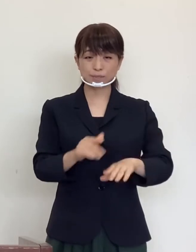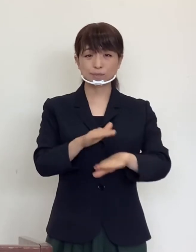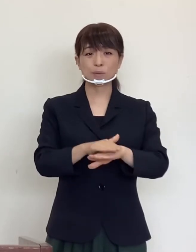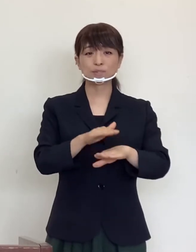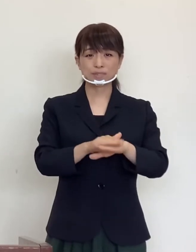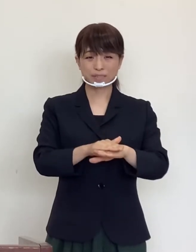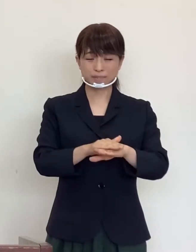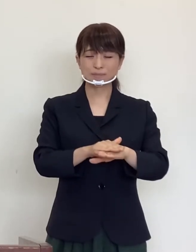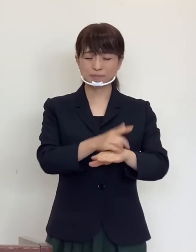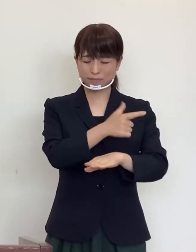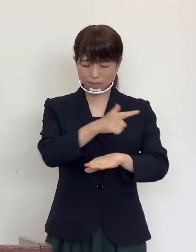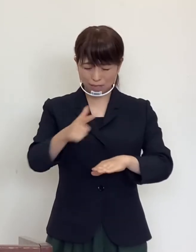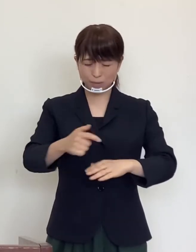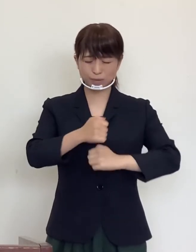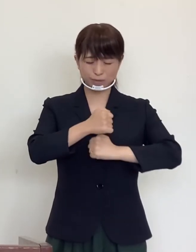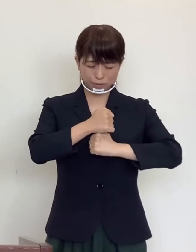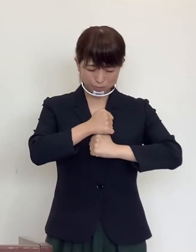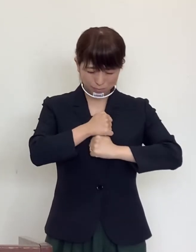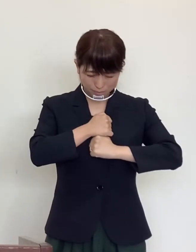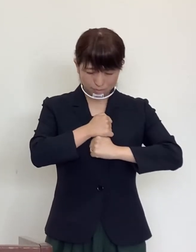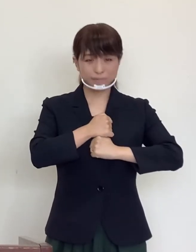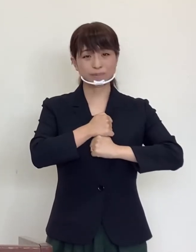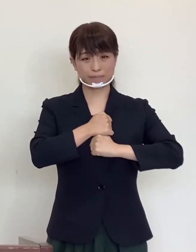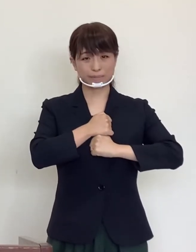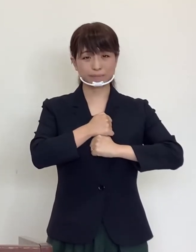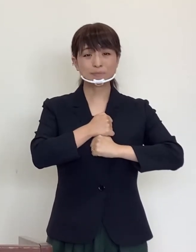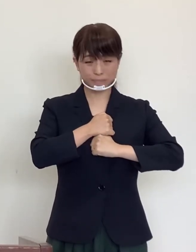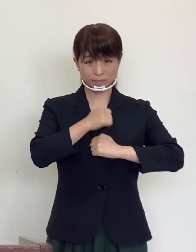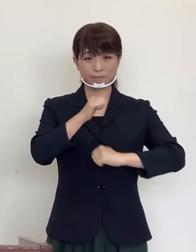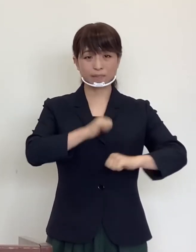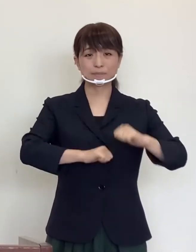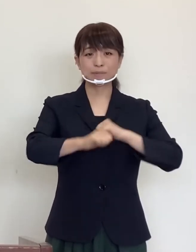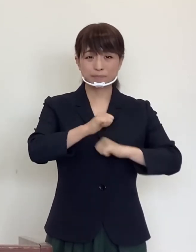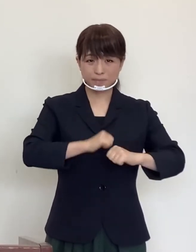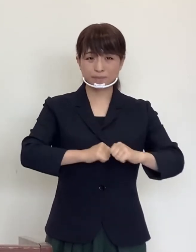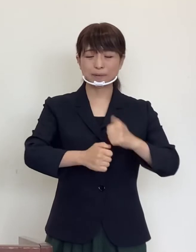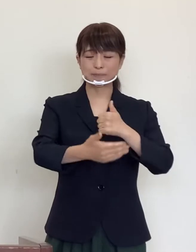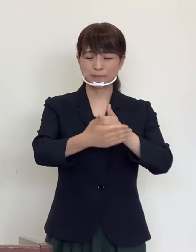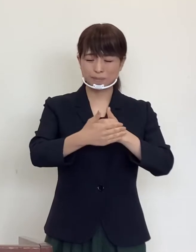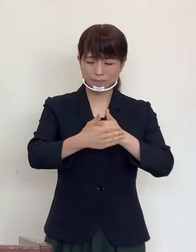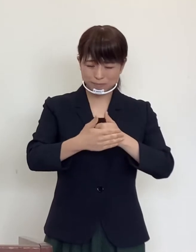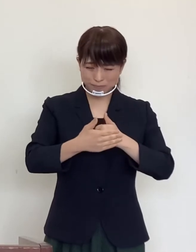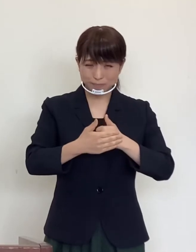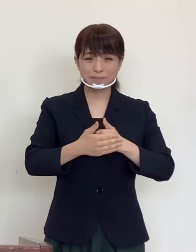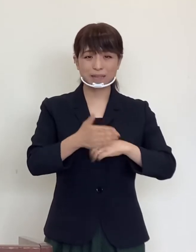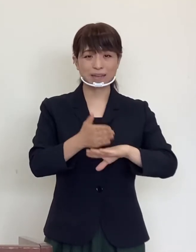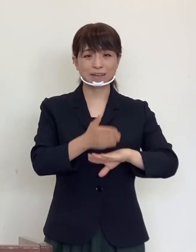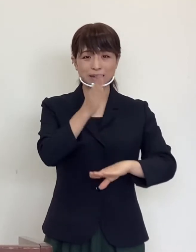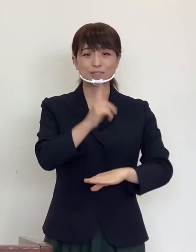being careful, and thinking about others.